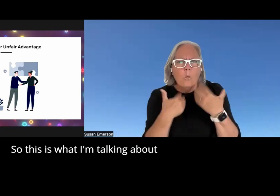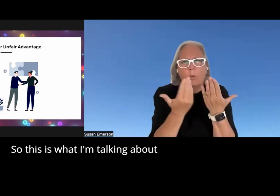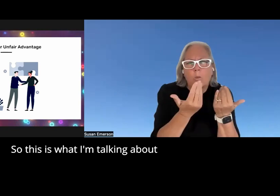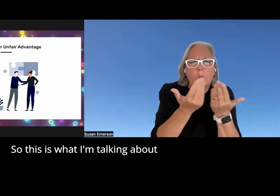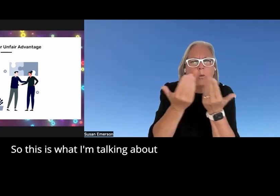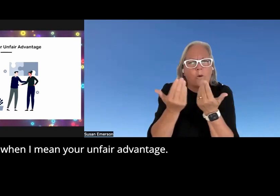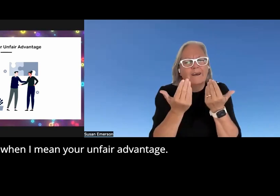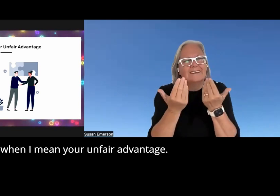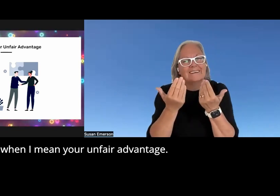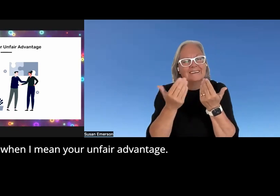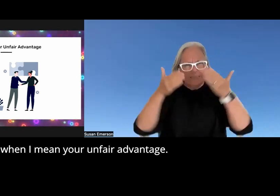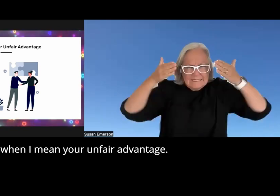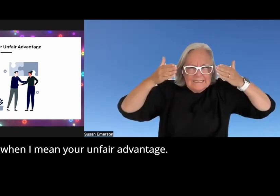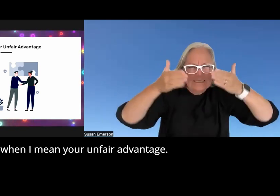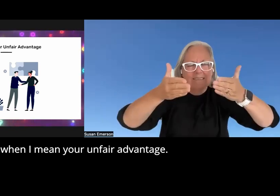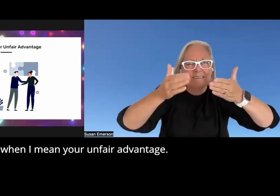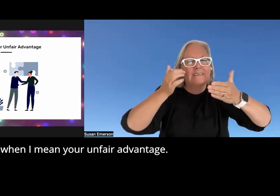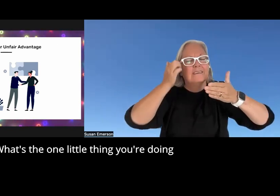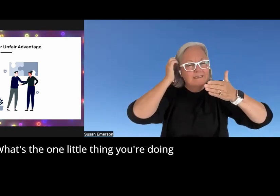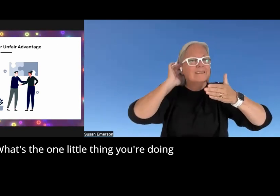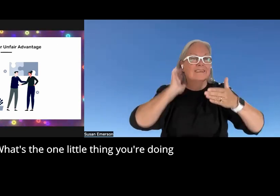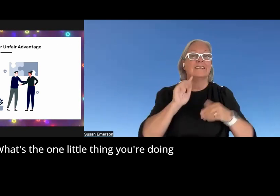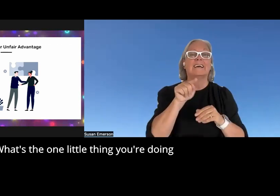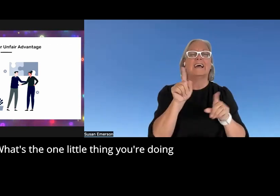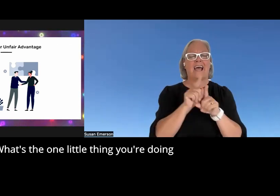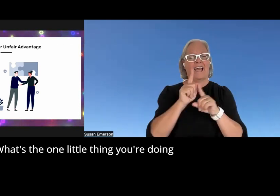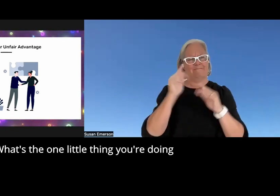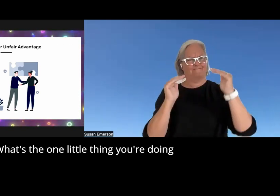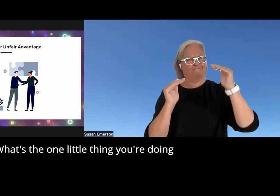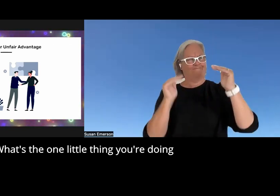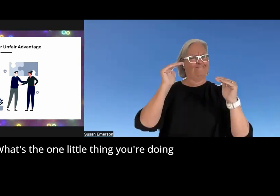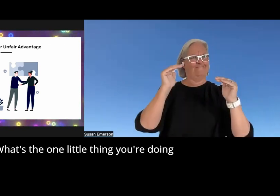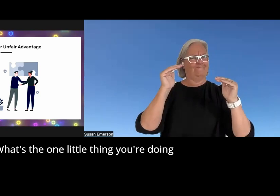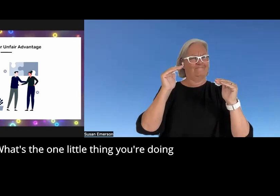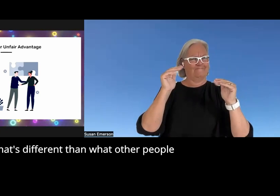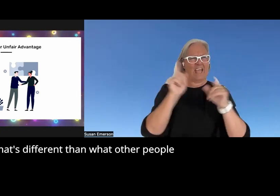is what I'm talking about when I mean your unfair Advantage what's the one little thing you're doing